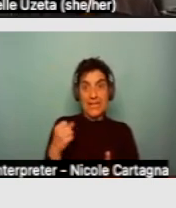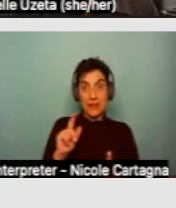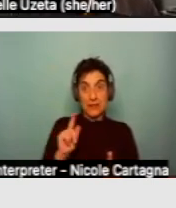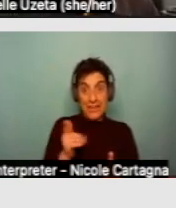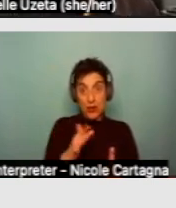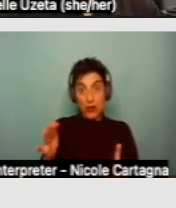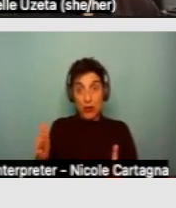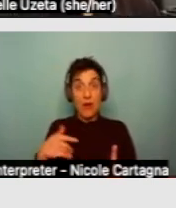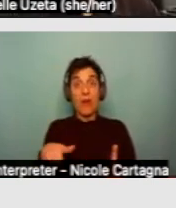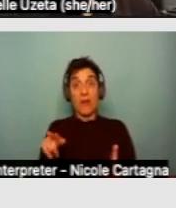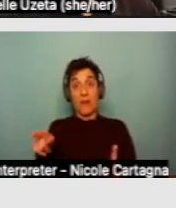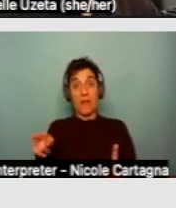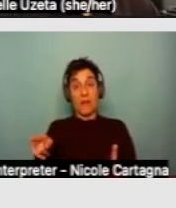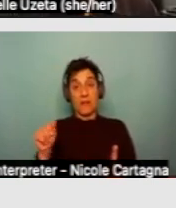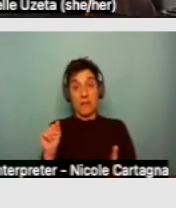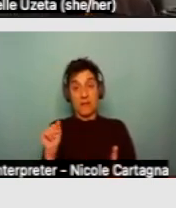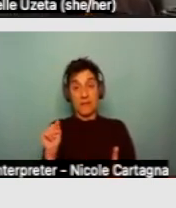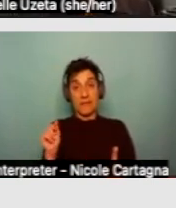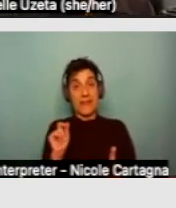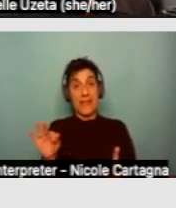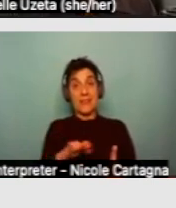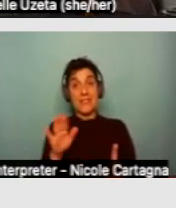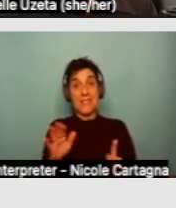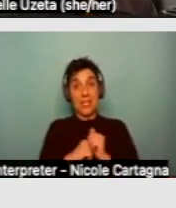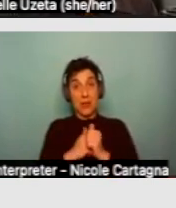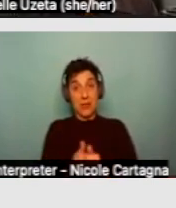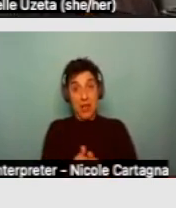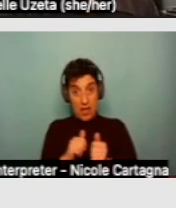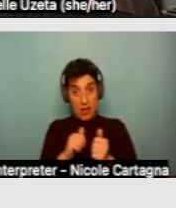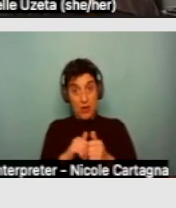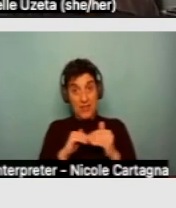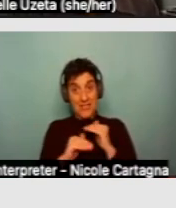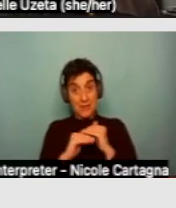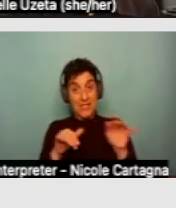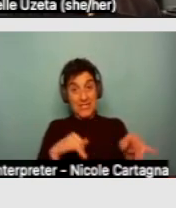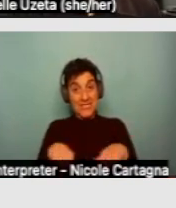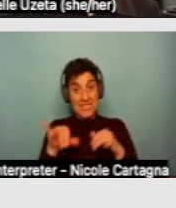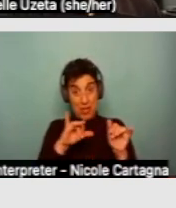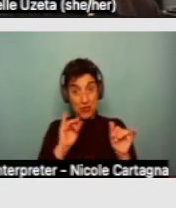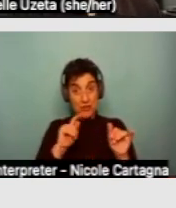housing provider didn't comply with accessibility standards then, it's on them to pay for any